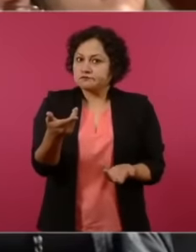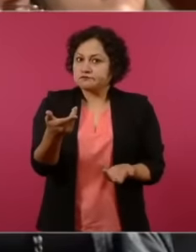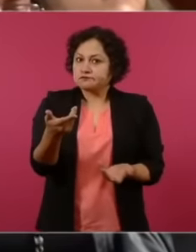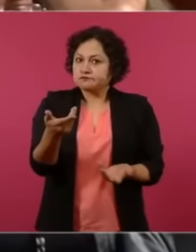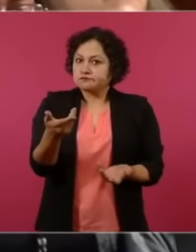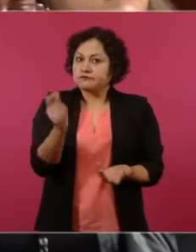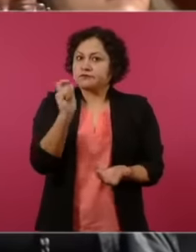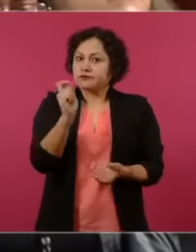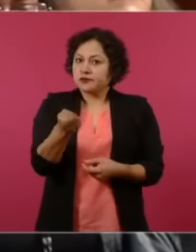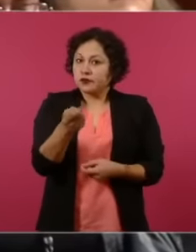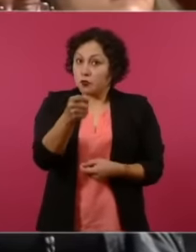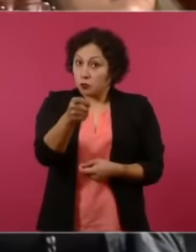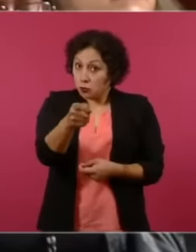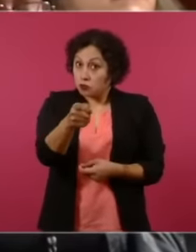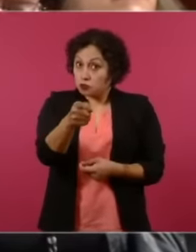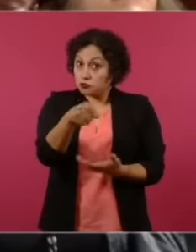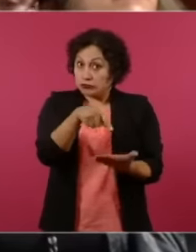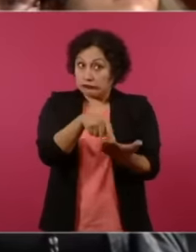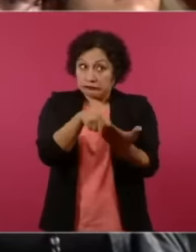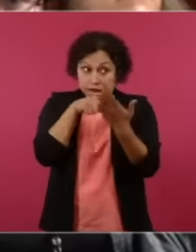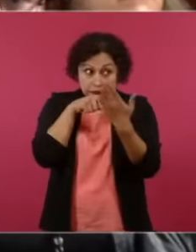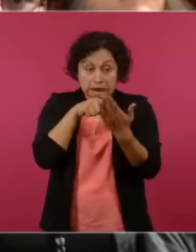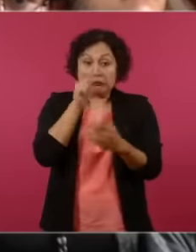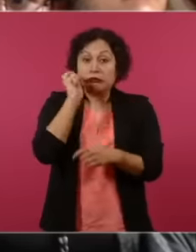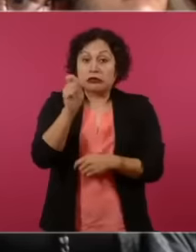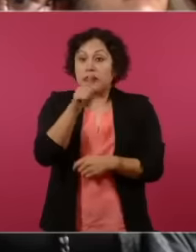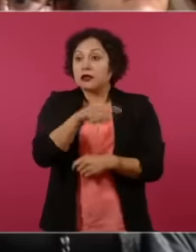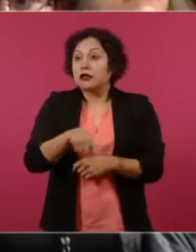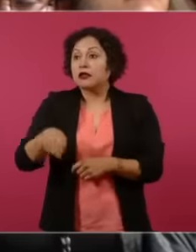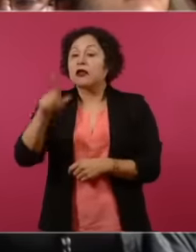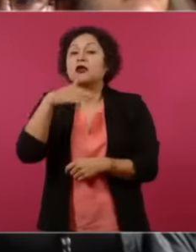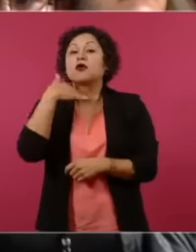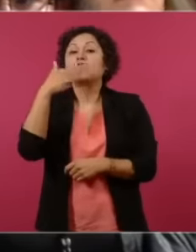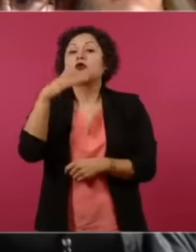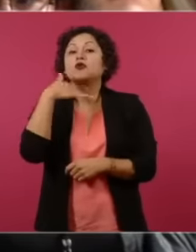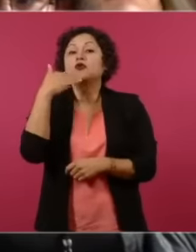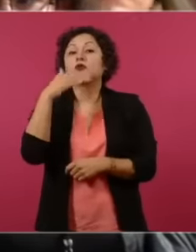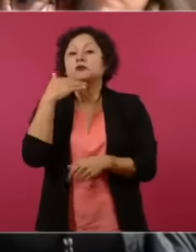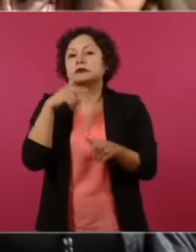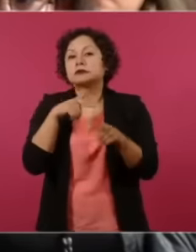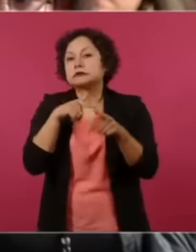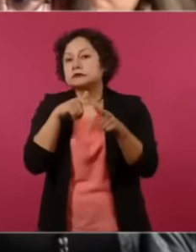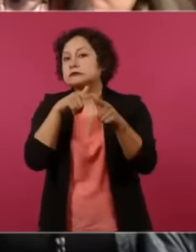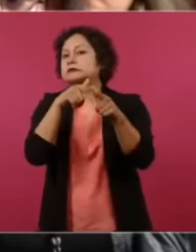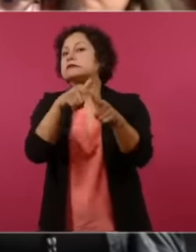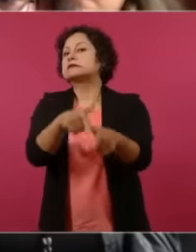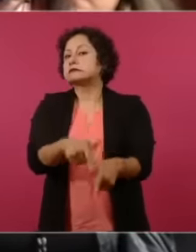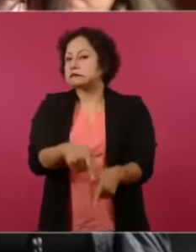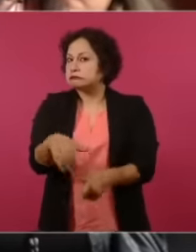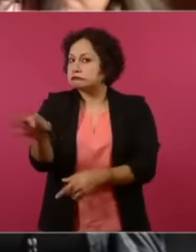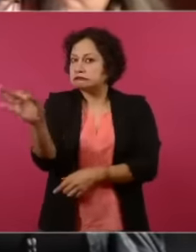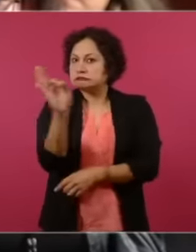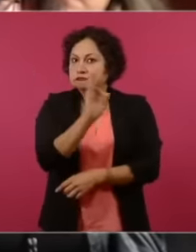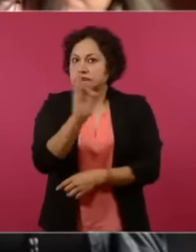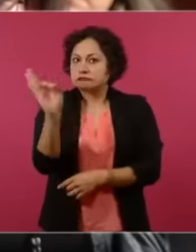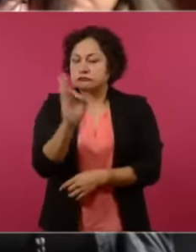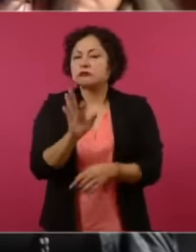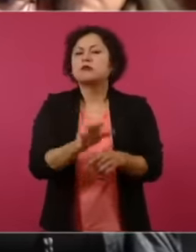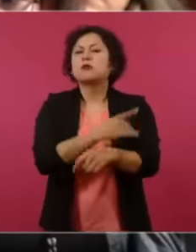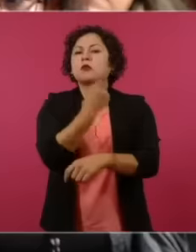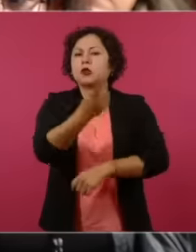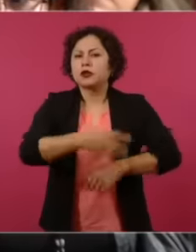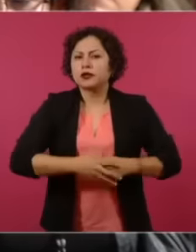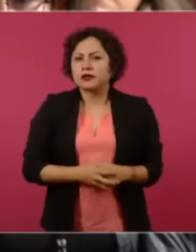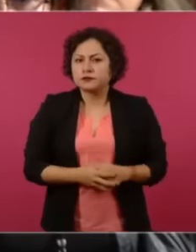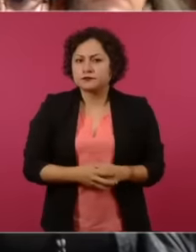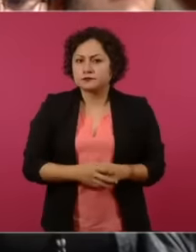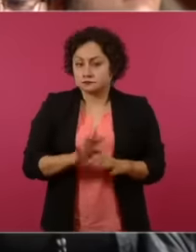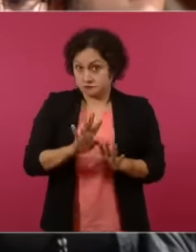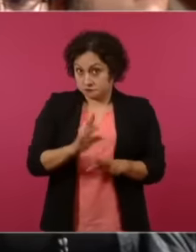can continue that impunity can continue And you know why Who won in Sonora